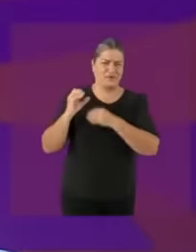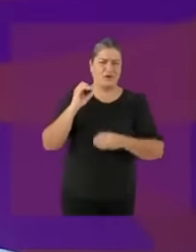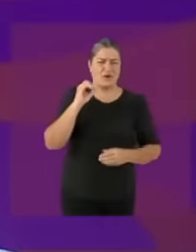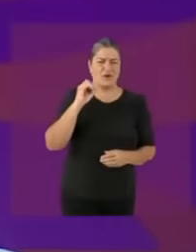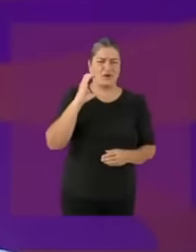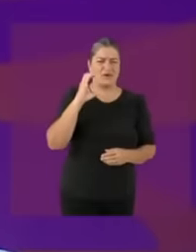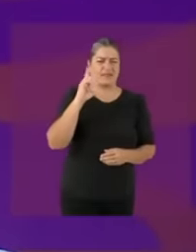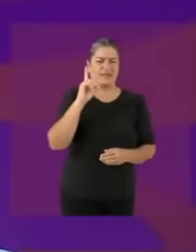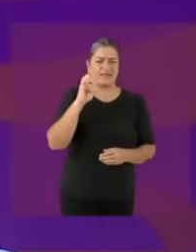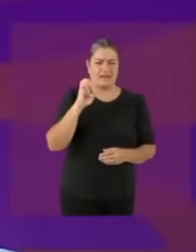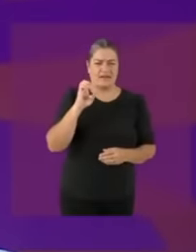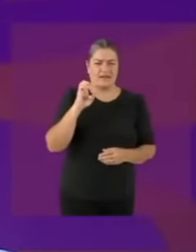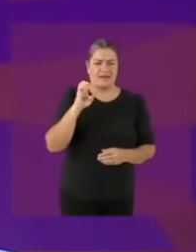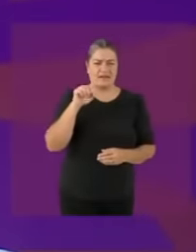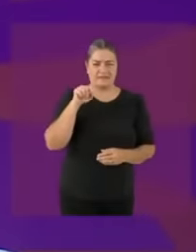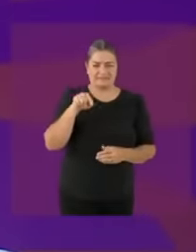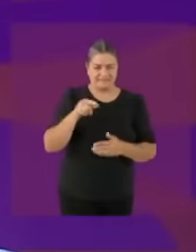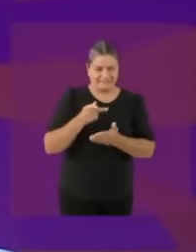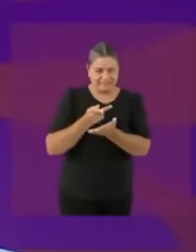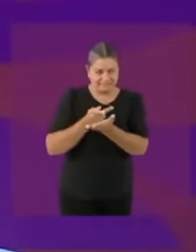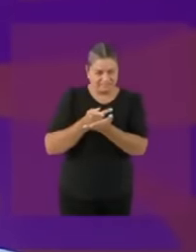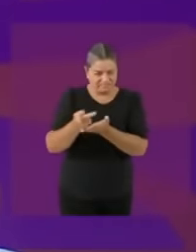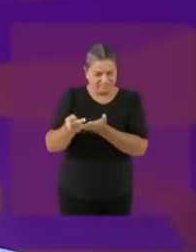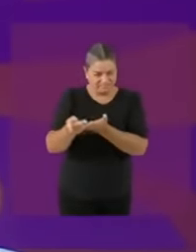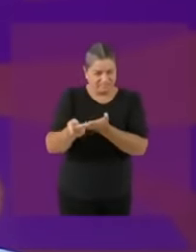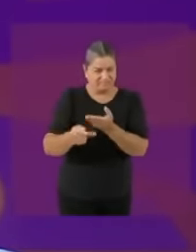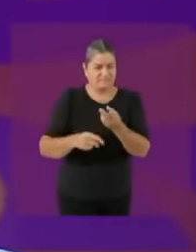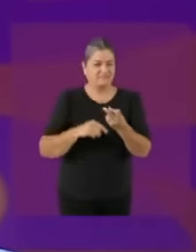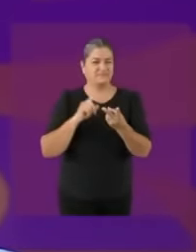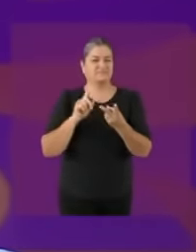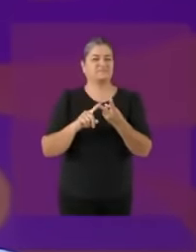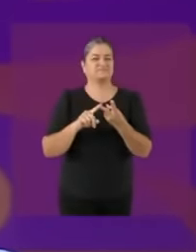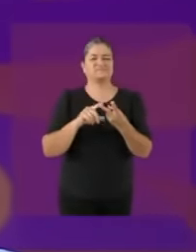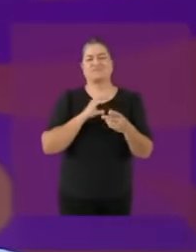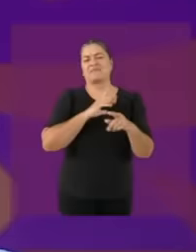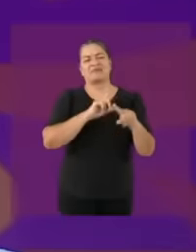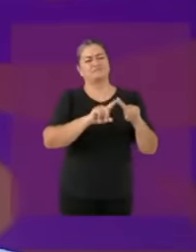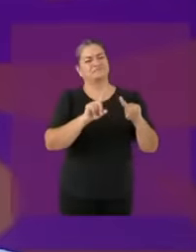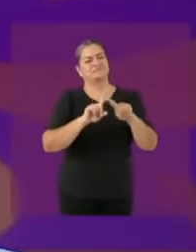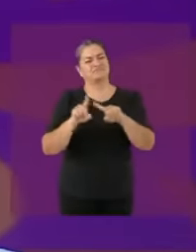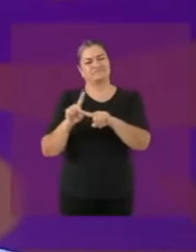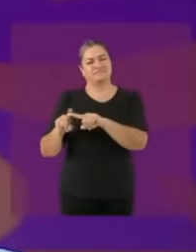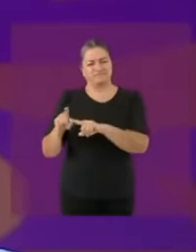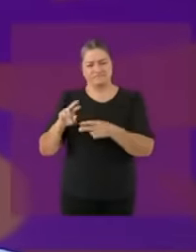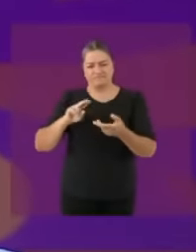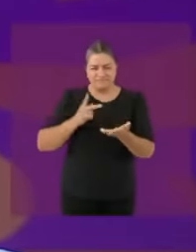public procurement by the oas el vid and the inter-american purchasing network champions in accountability